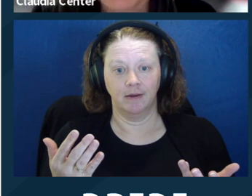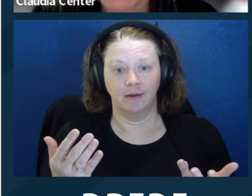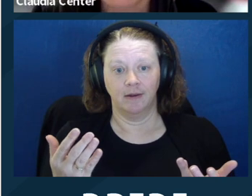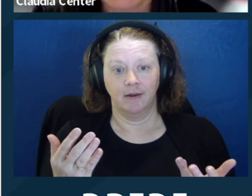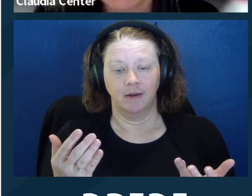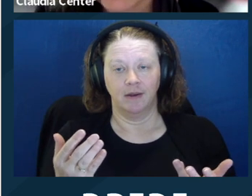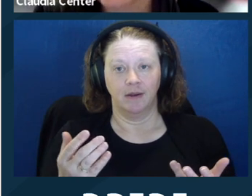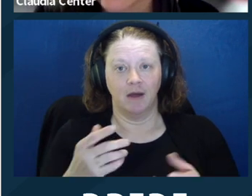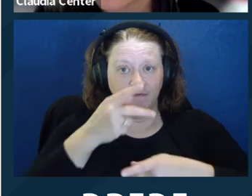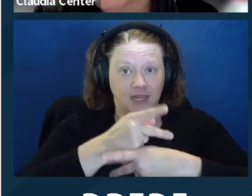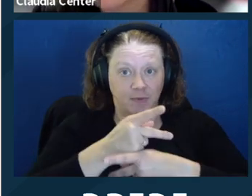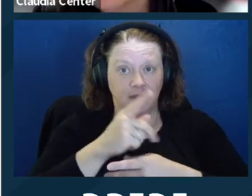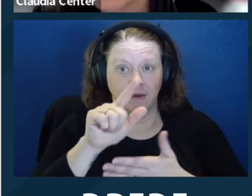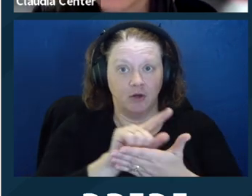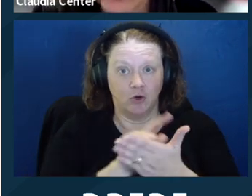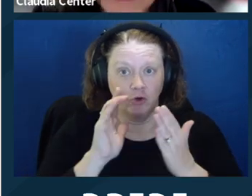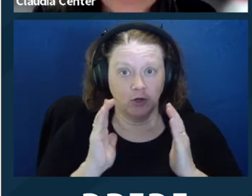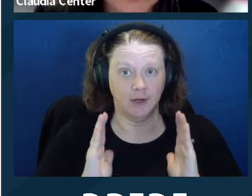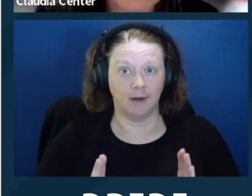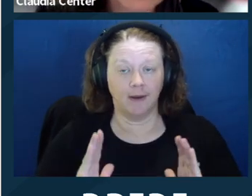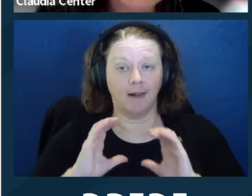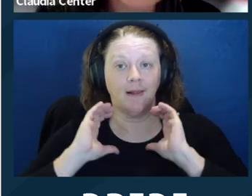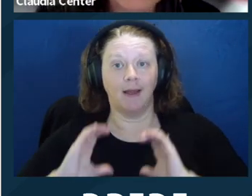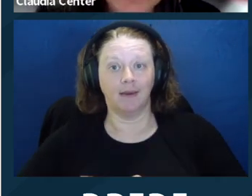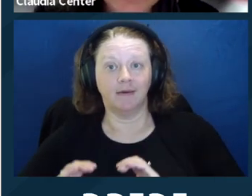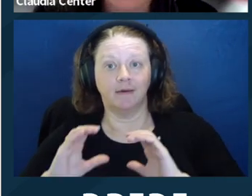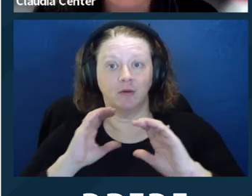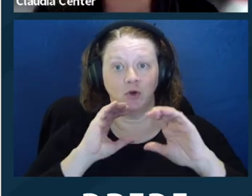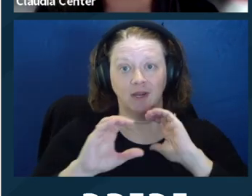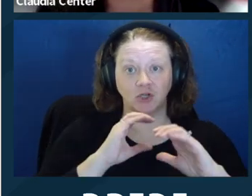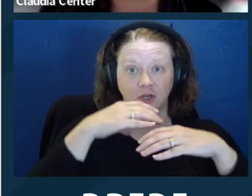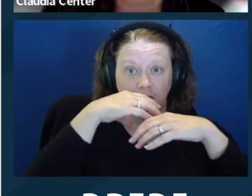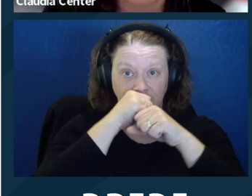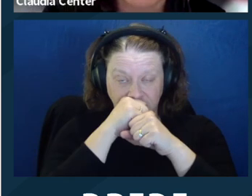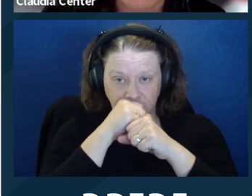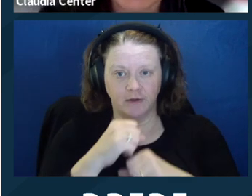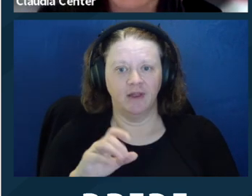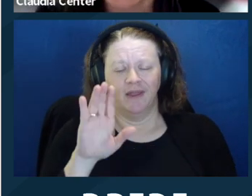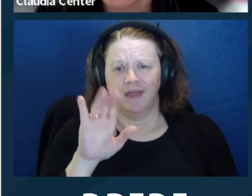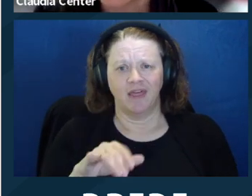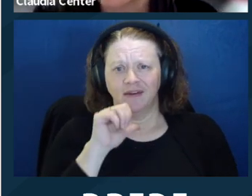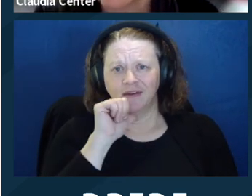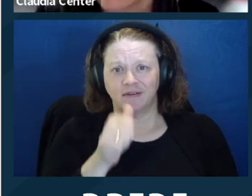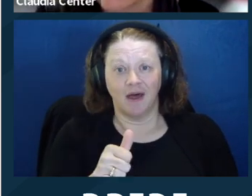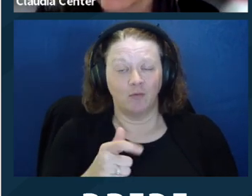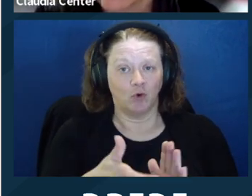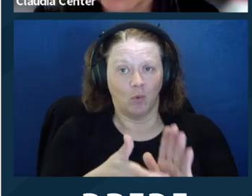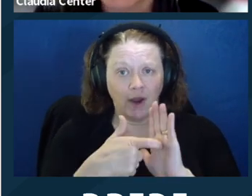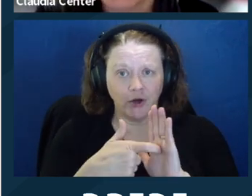And that it does not require reasonable accommodation or supported decisionmaking as a first step